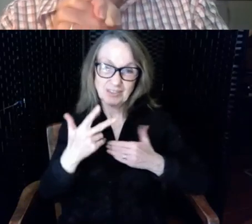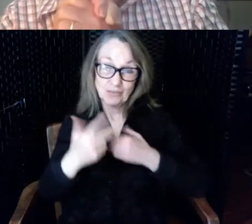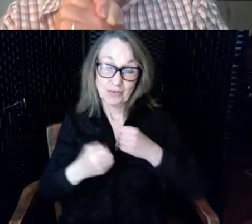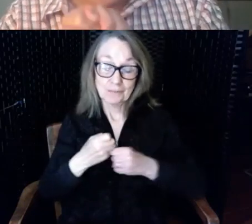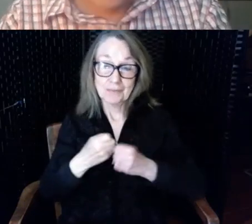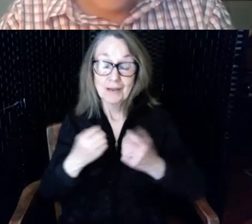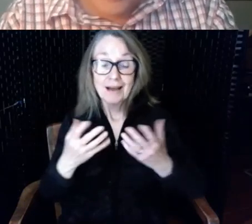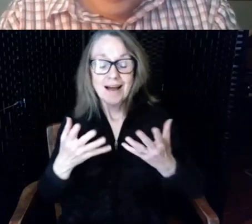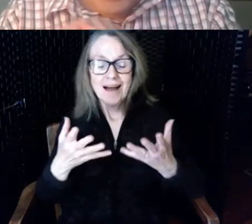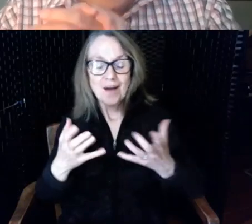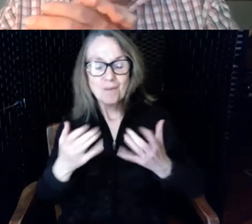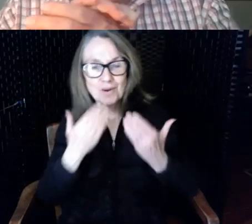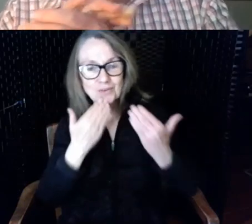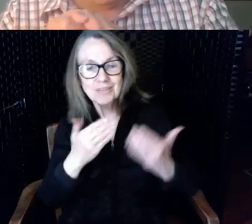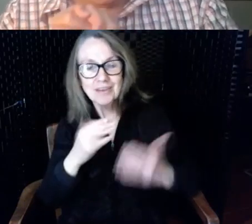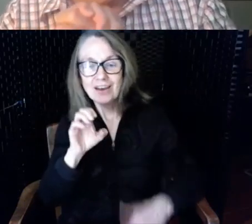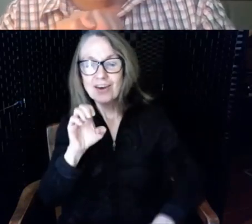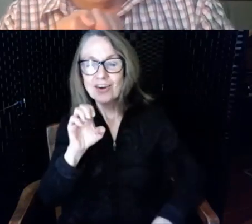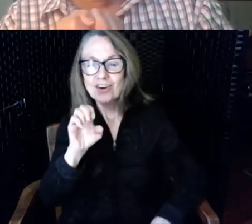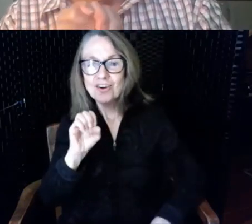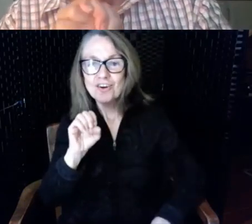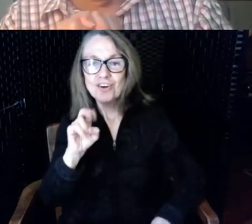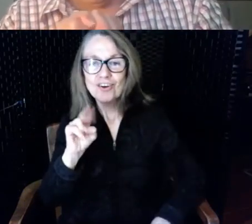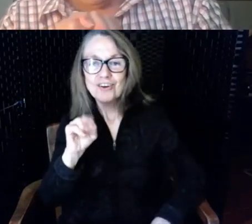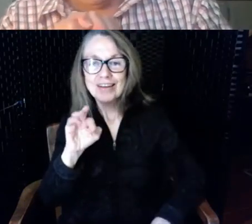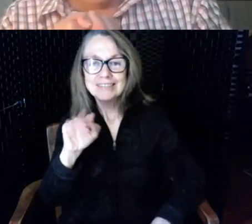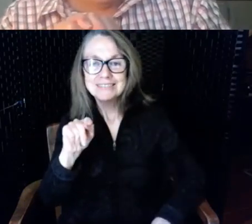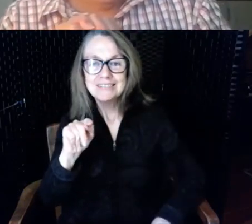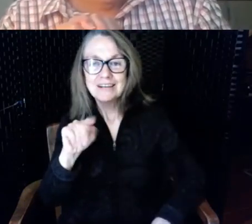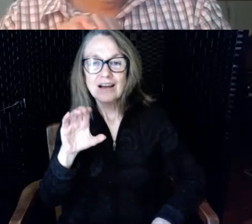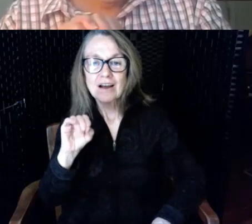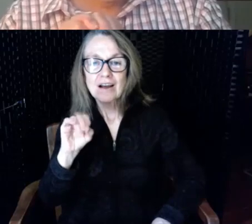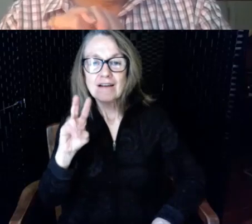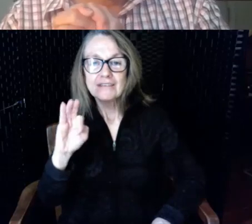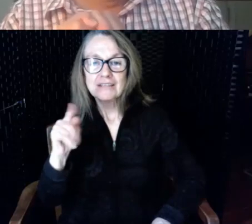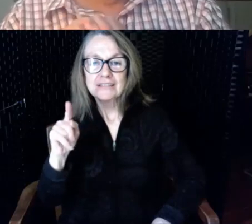Covington and the Commission on the Deaf and Hard of Hearing for their support for